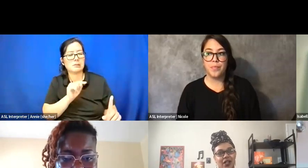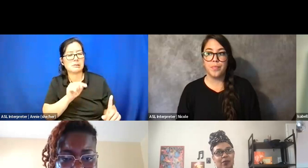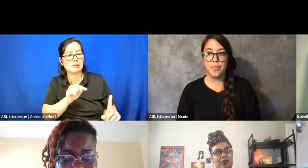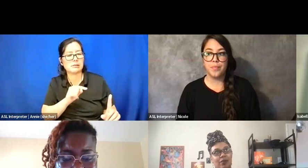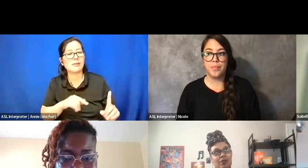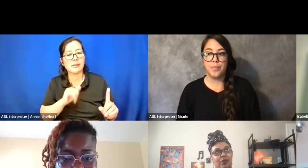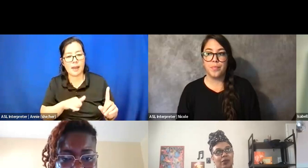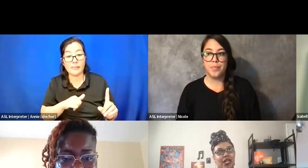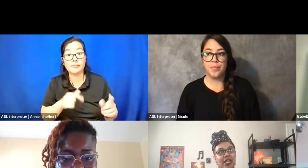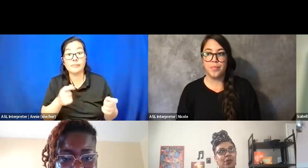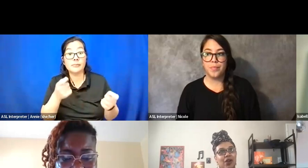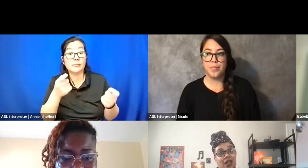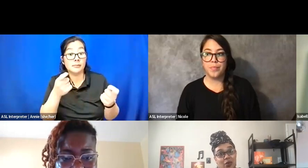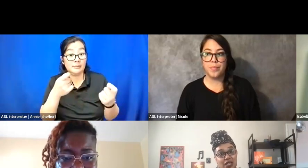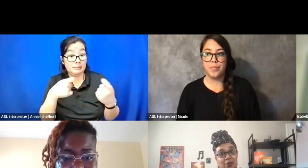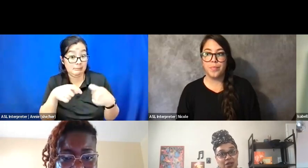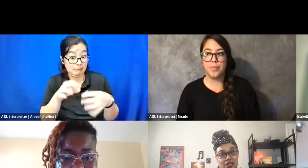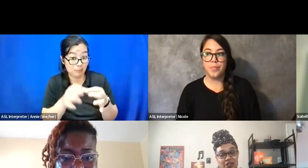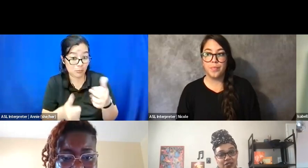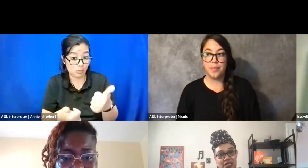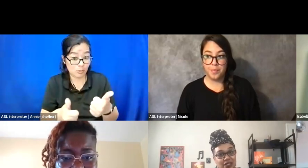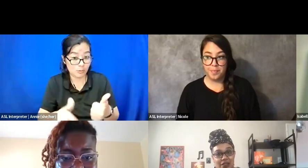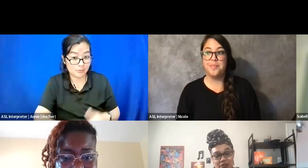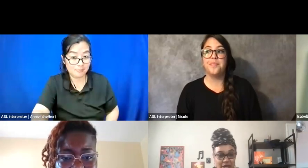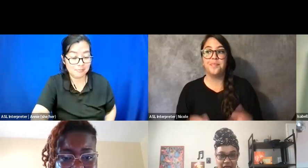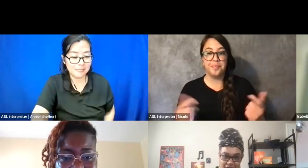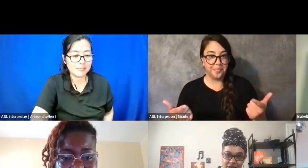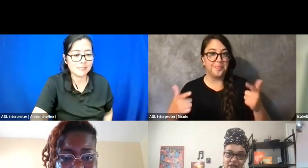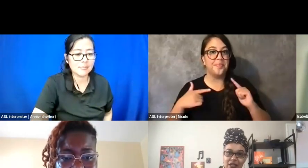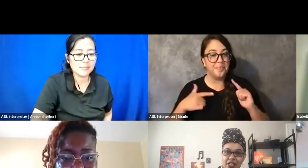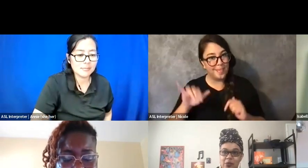And that's part of how we keep ourselves as safe as we can is